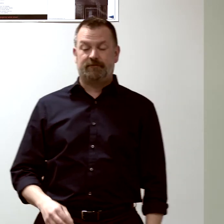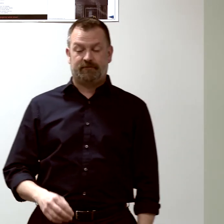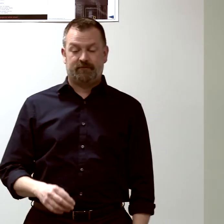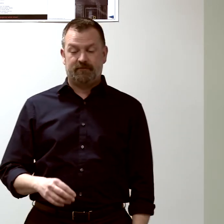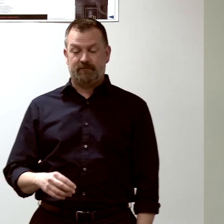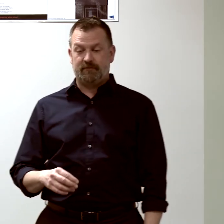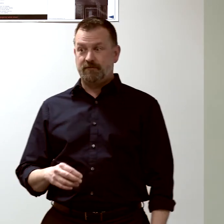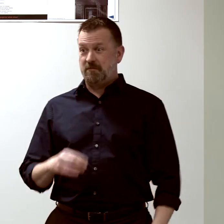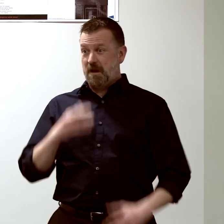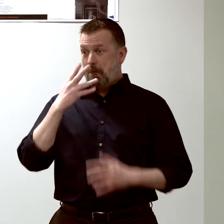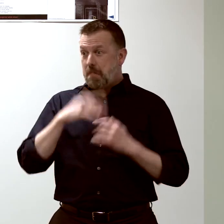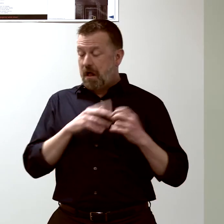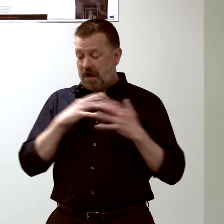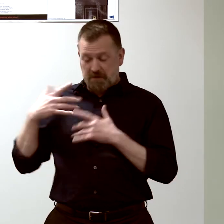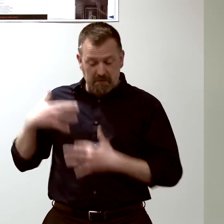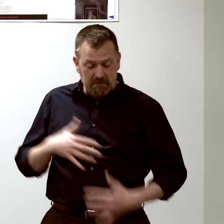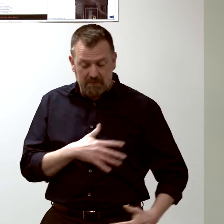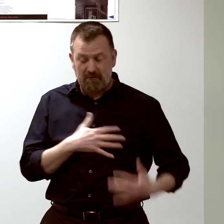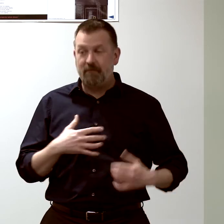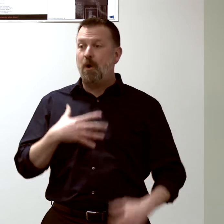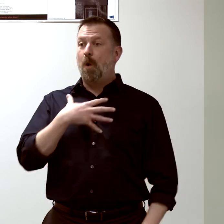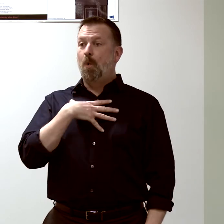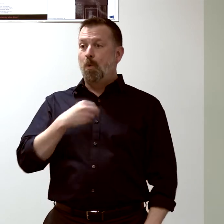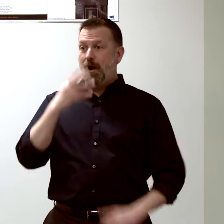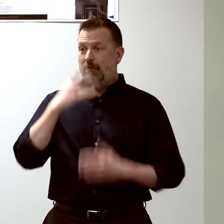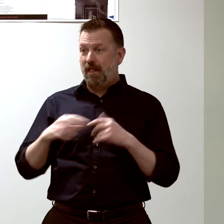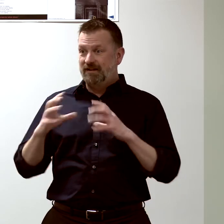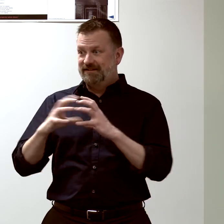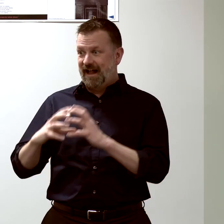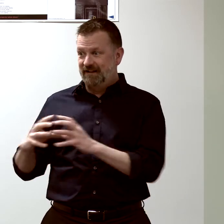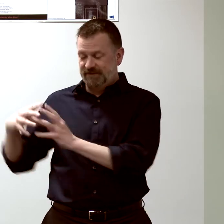through the blood, and we purify them...